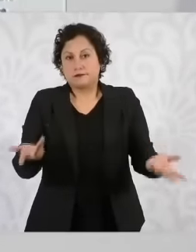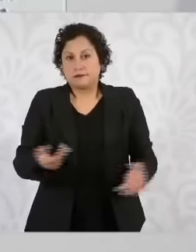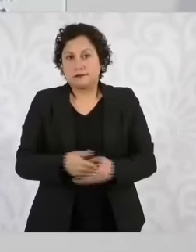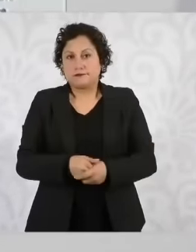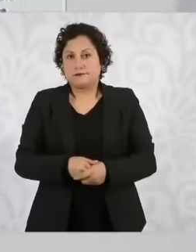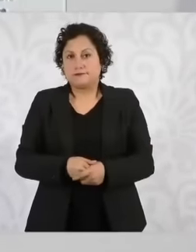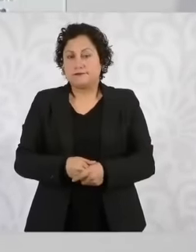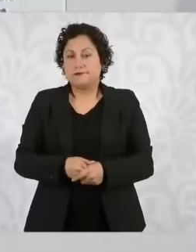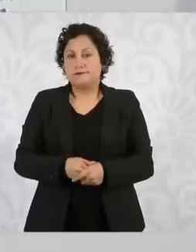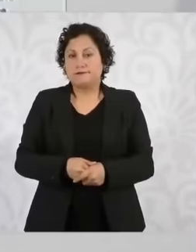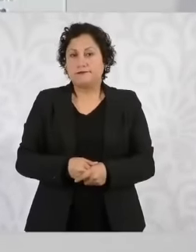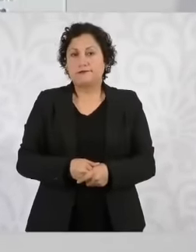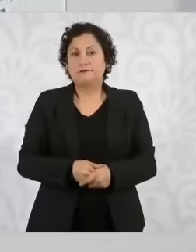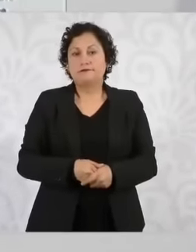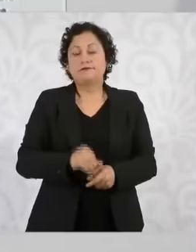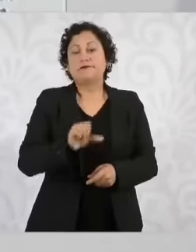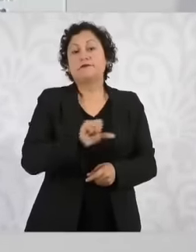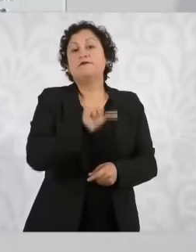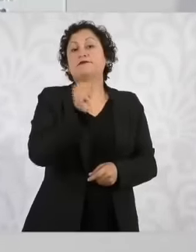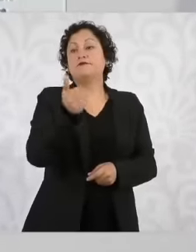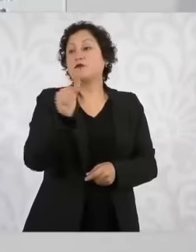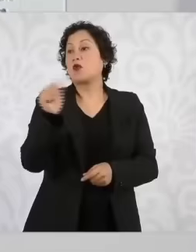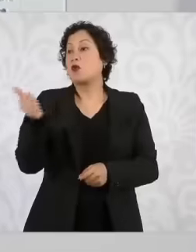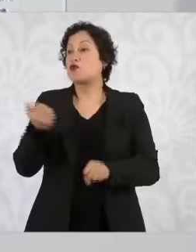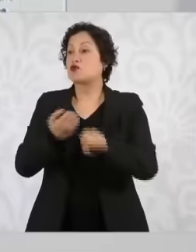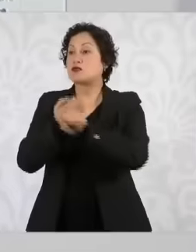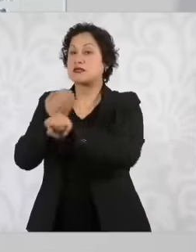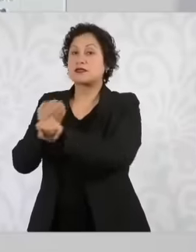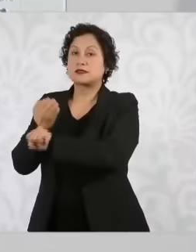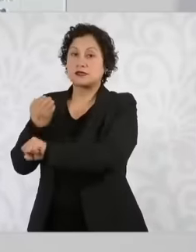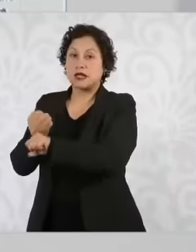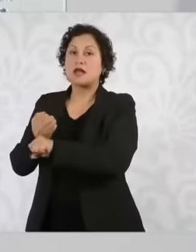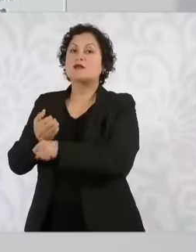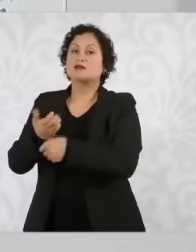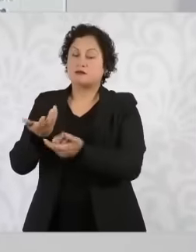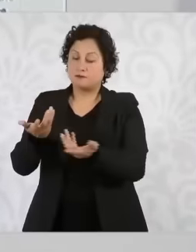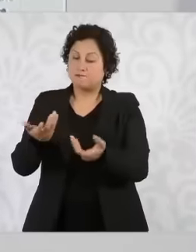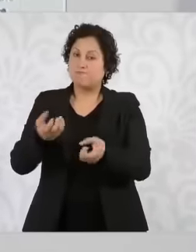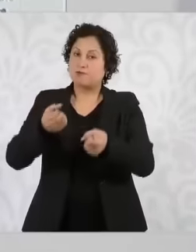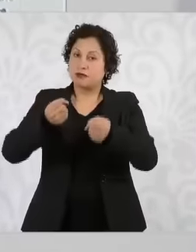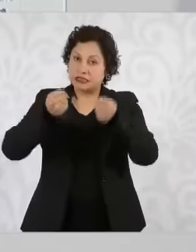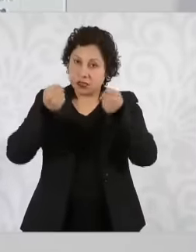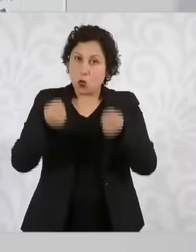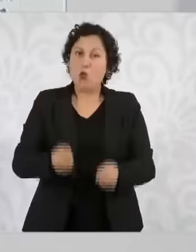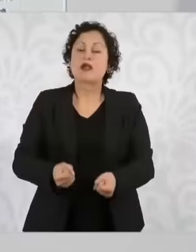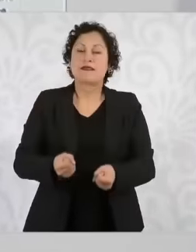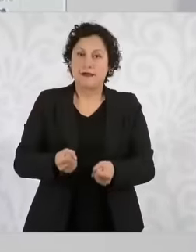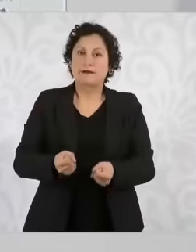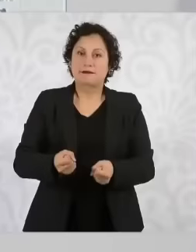in the other cases the crime rates will decrease, the